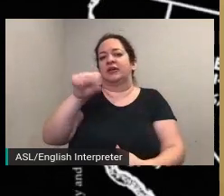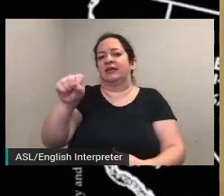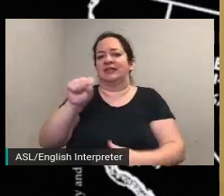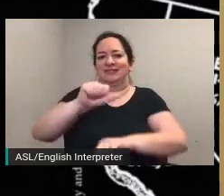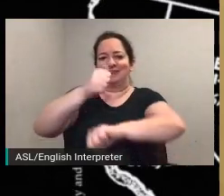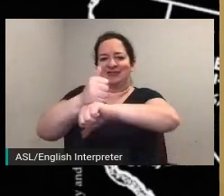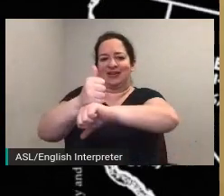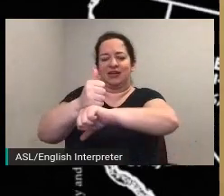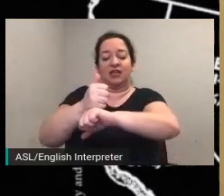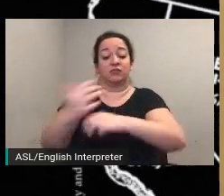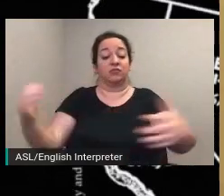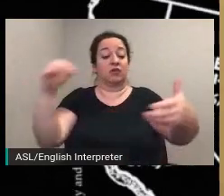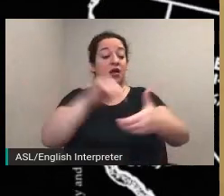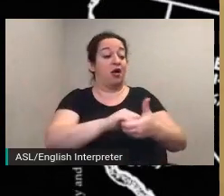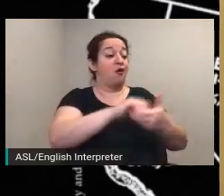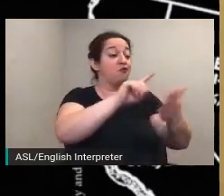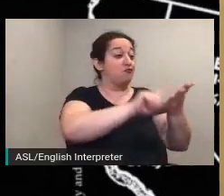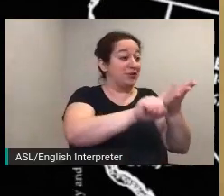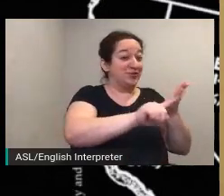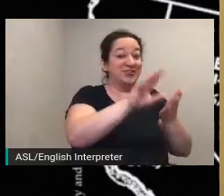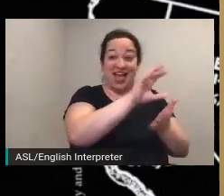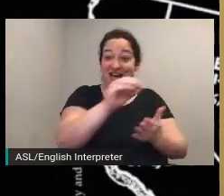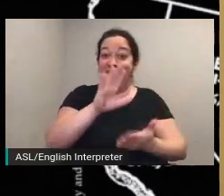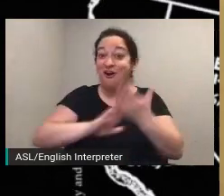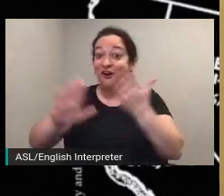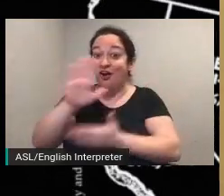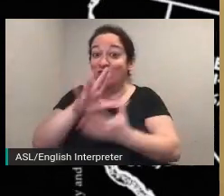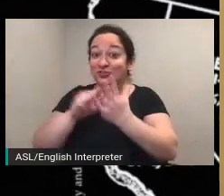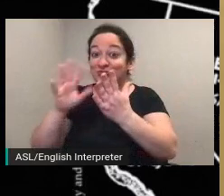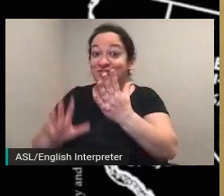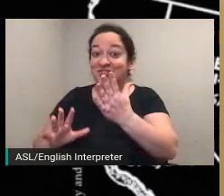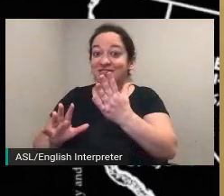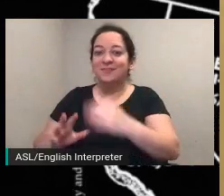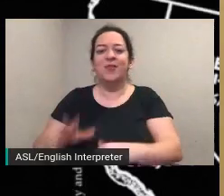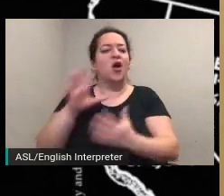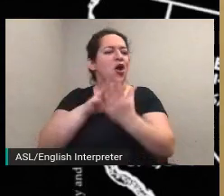researchers and college students the students were able to work alongside